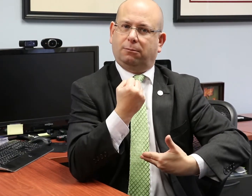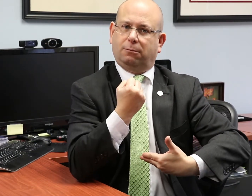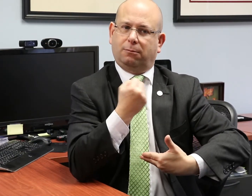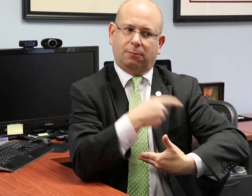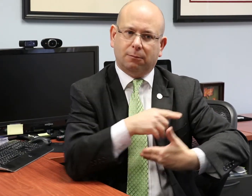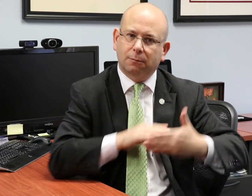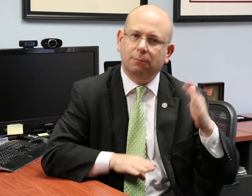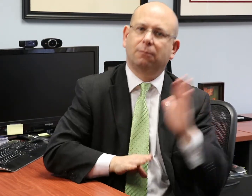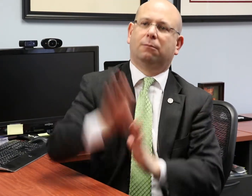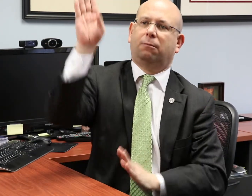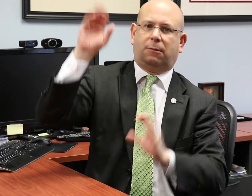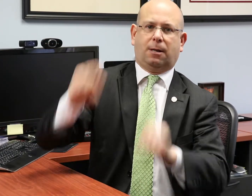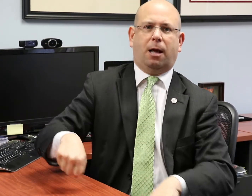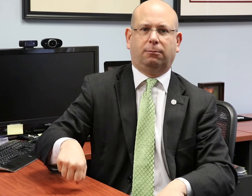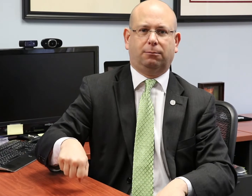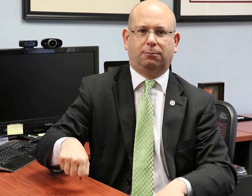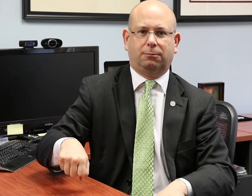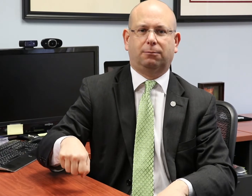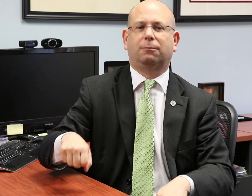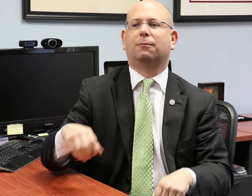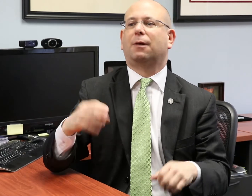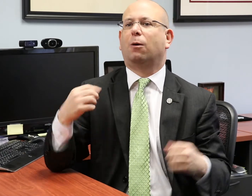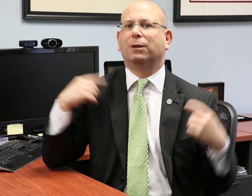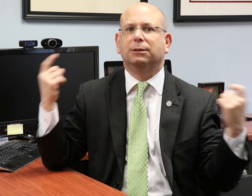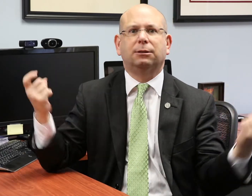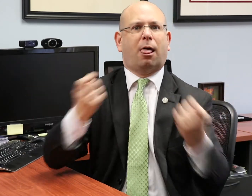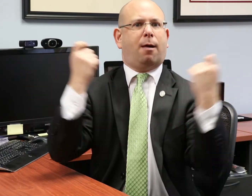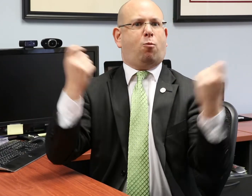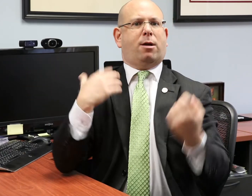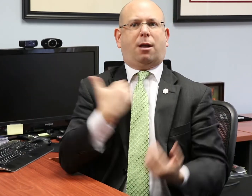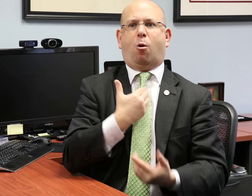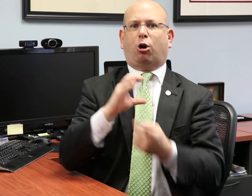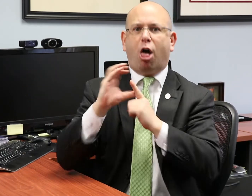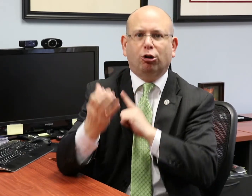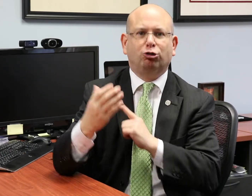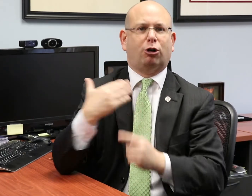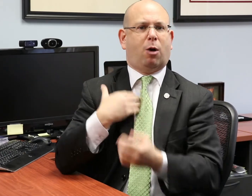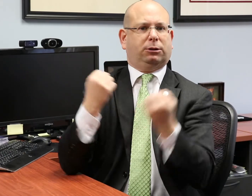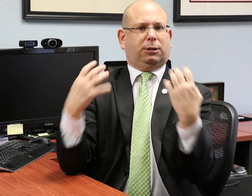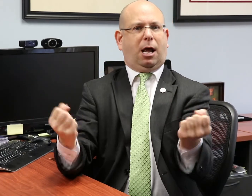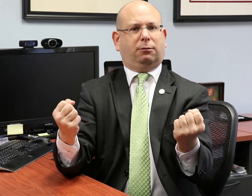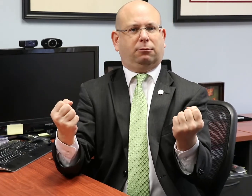With sign language, deaf children will thrive. This week is for us to celebrate our culture and our sign languages.